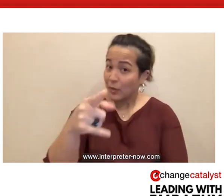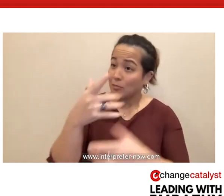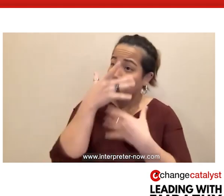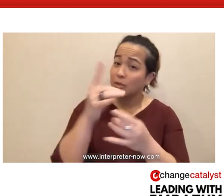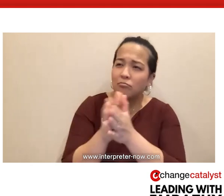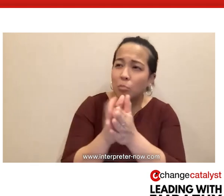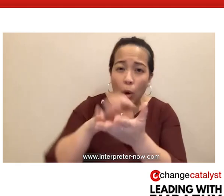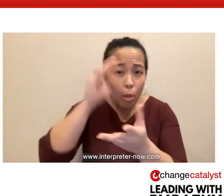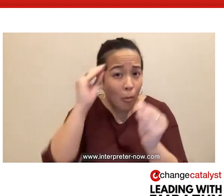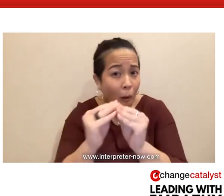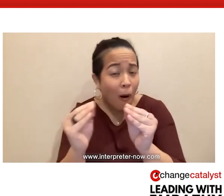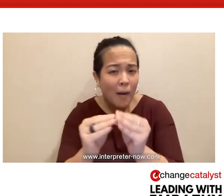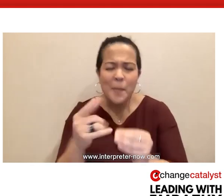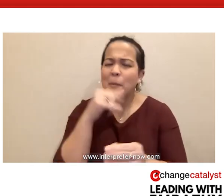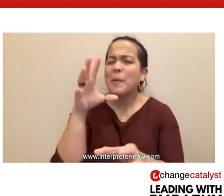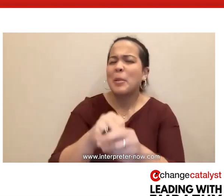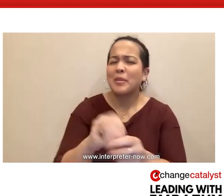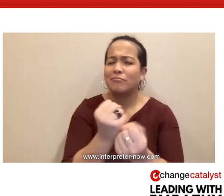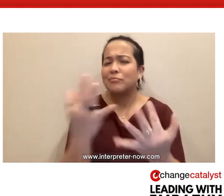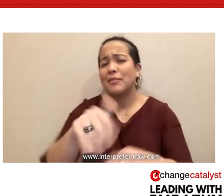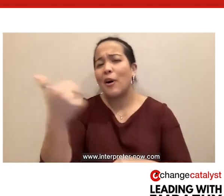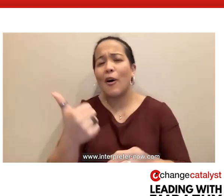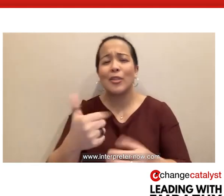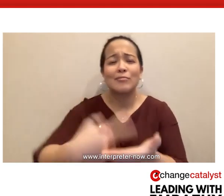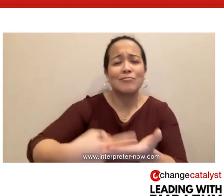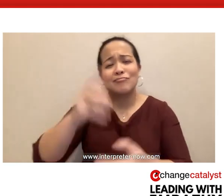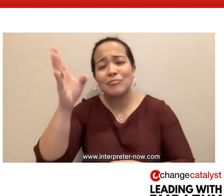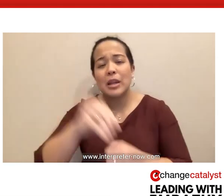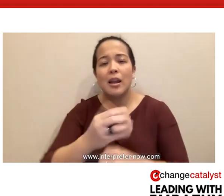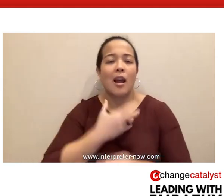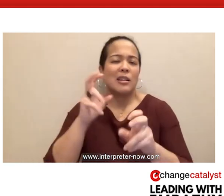If you’re interested in learning more, we’ll include a number of our other talks in our